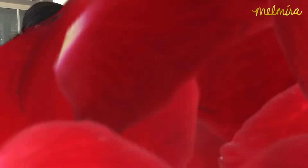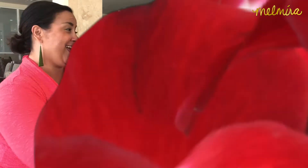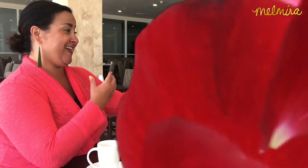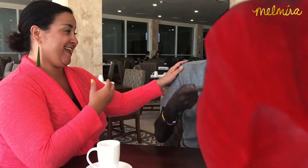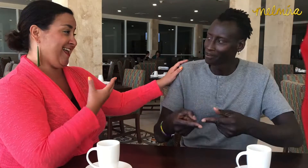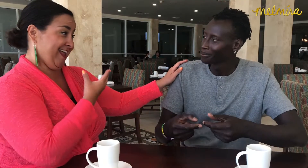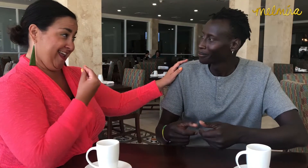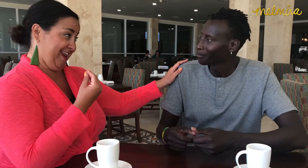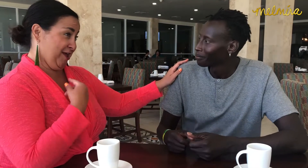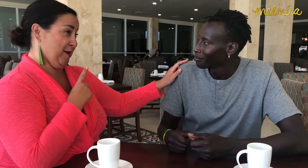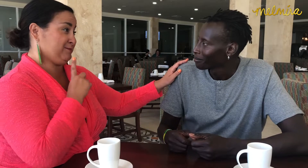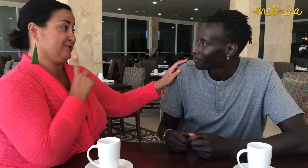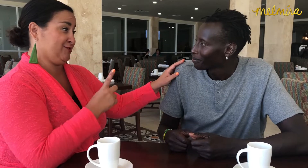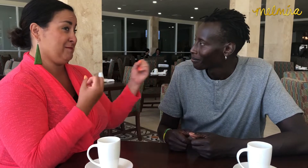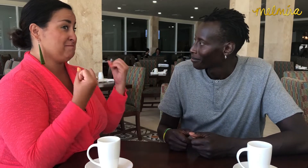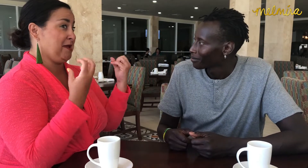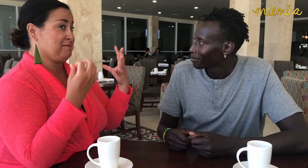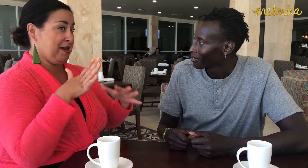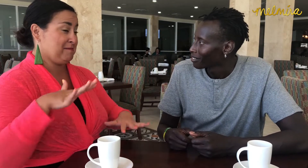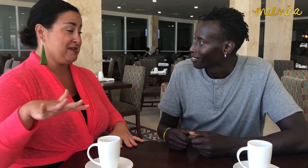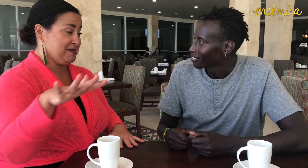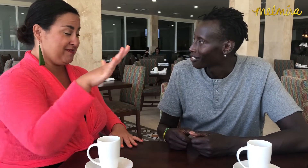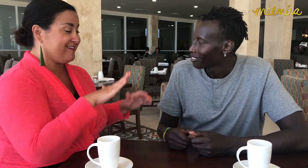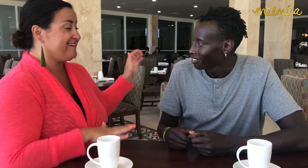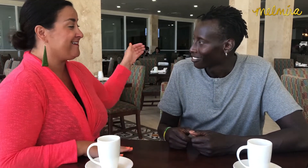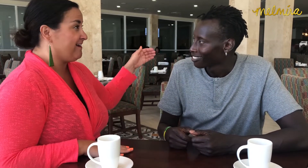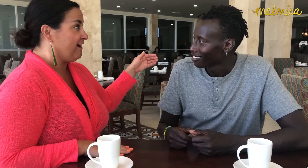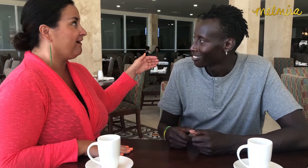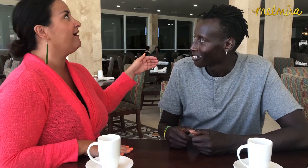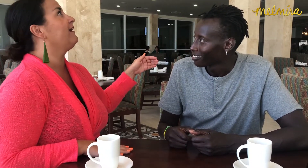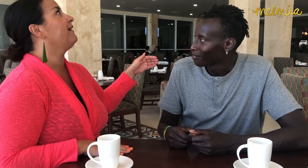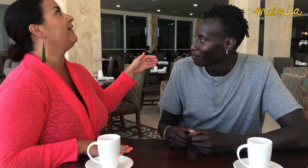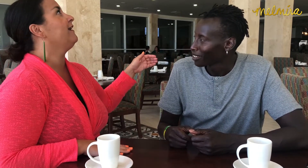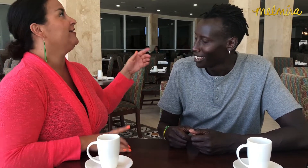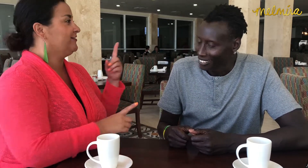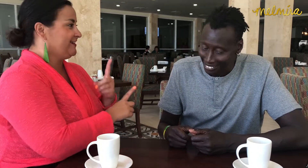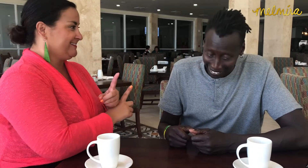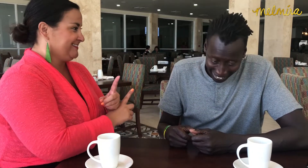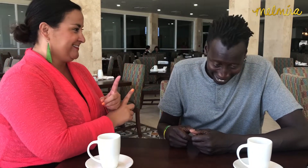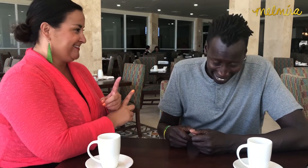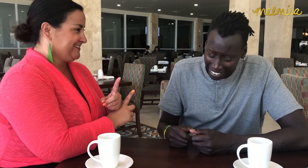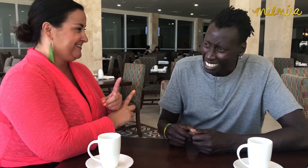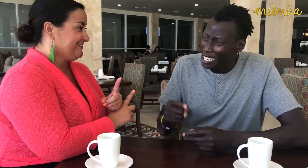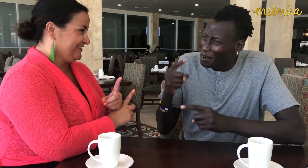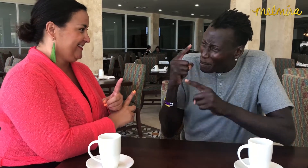AND I can only imagine most people are stunned by how tall you are when they see you in person. AM I right??